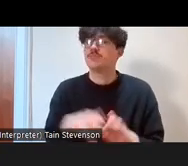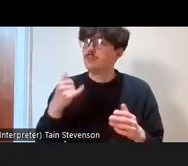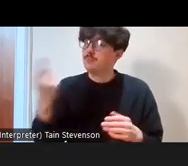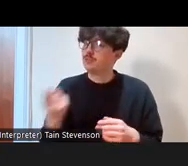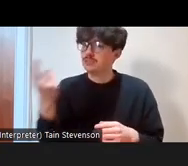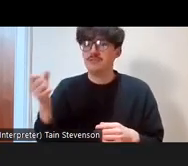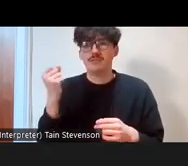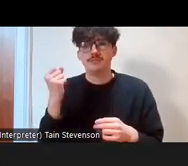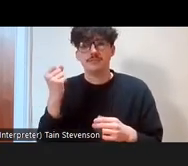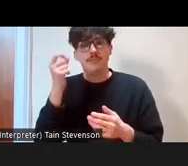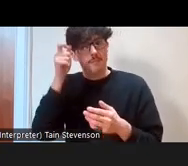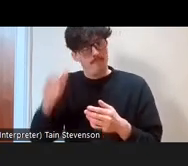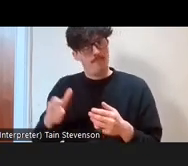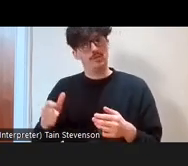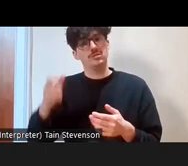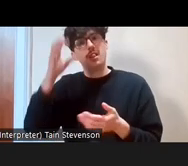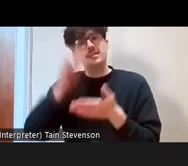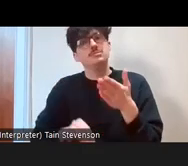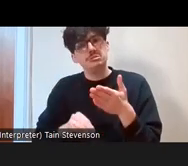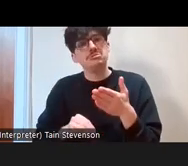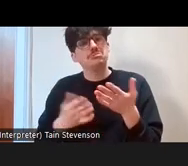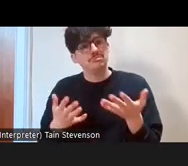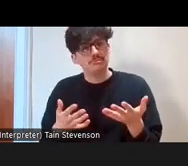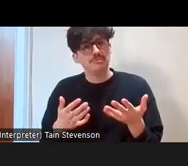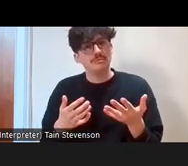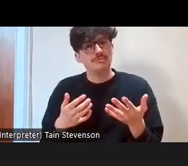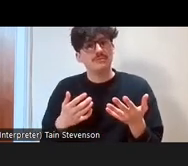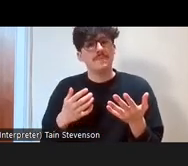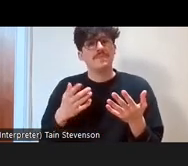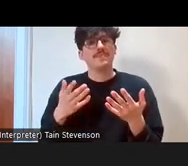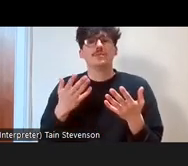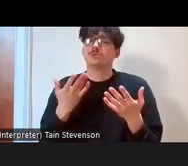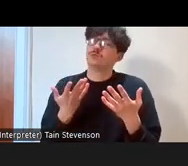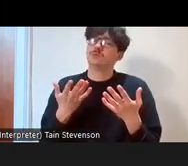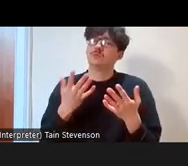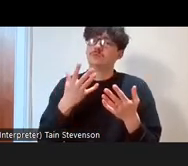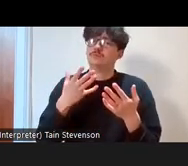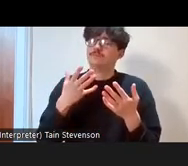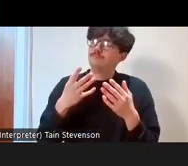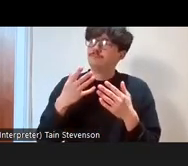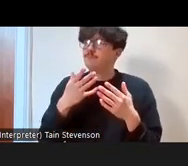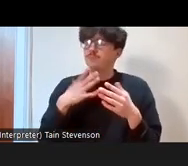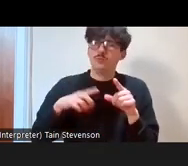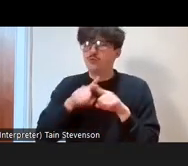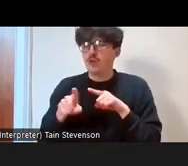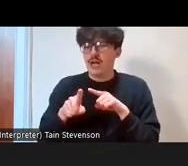already from the different things we've discussed and the different presentations, so we're going to kind of throw you in to do that quickly.